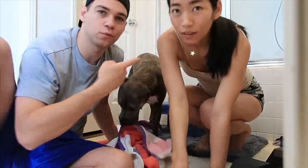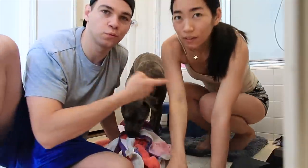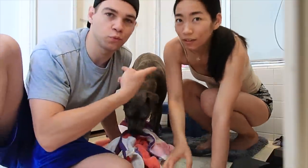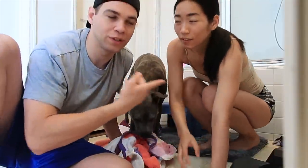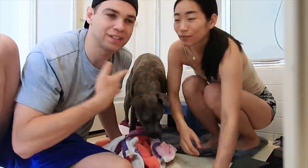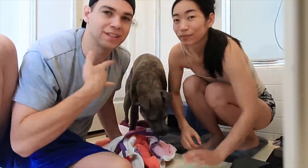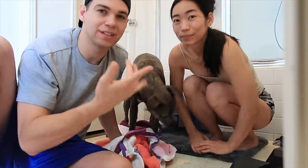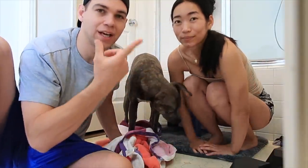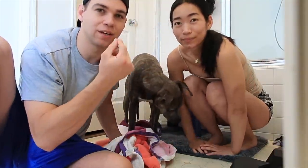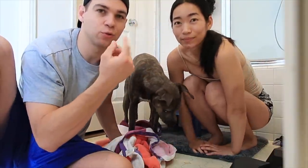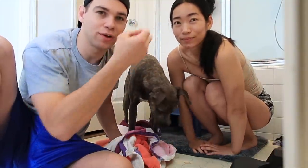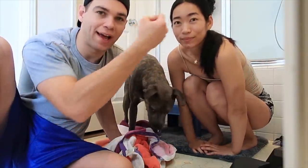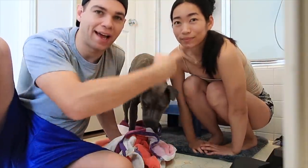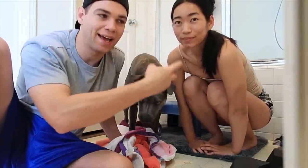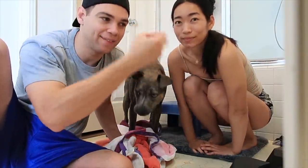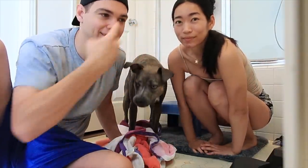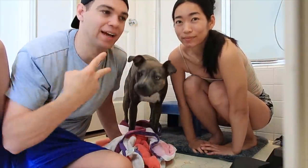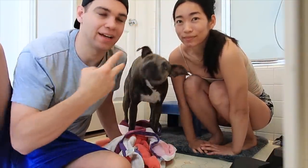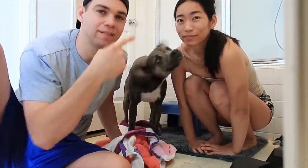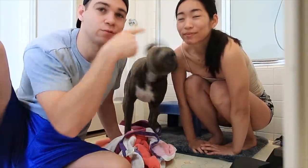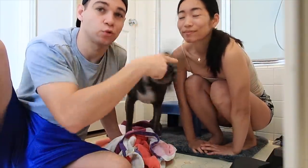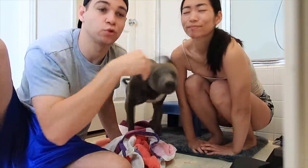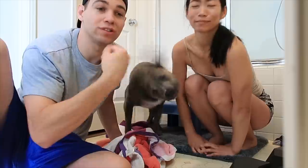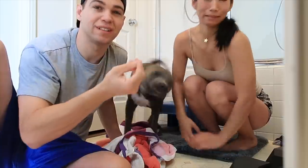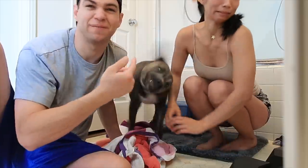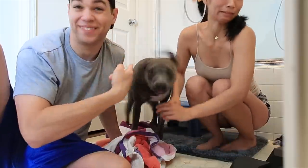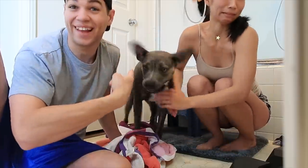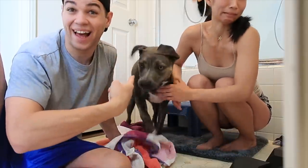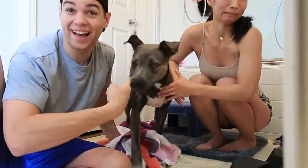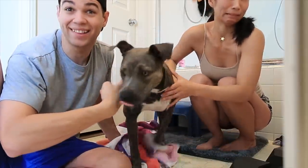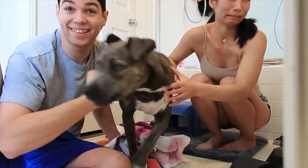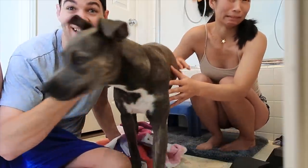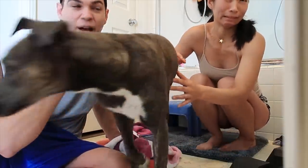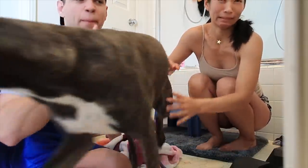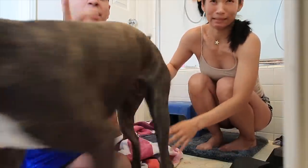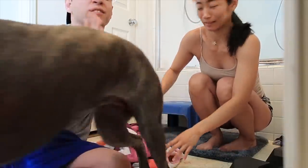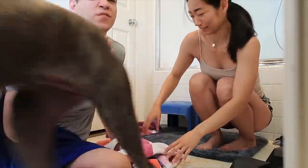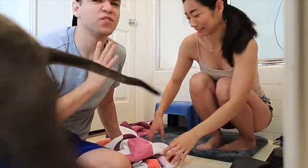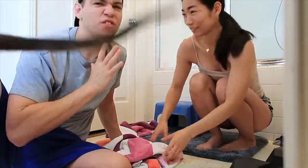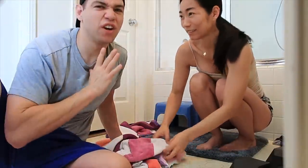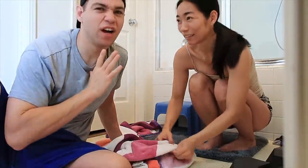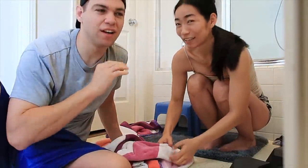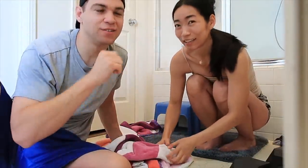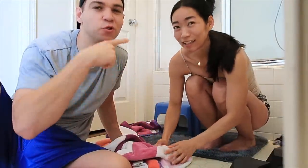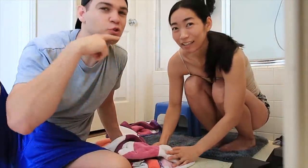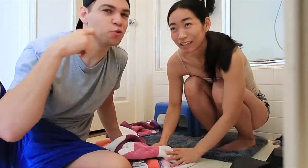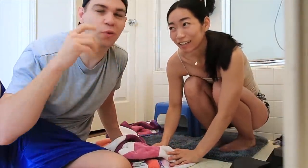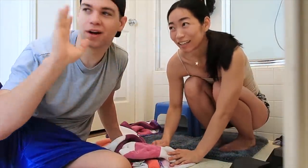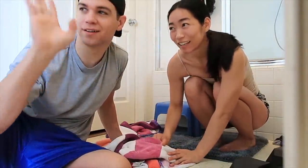We tend to do half and half She gives... Yeah that that! but she's fine. she's dry enough